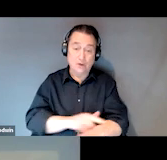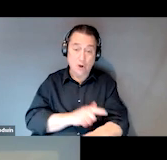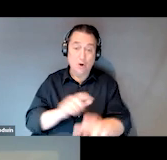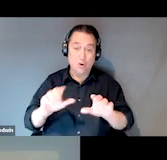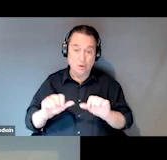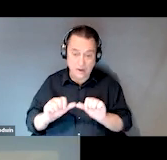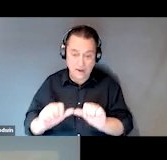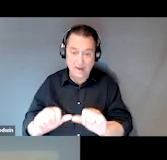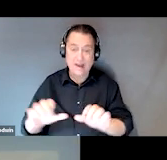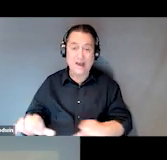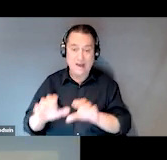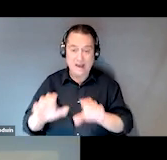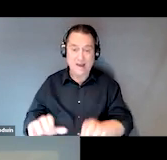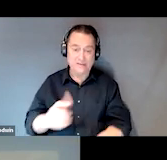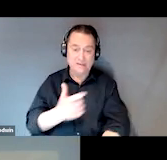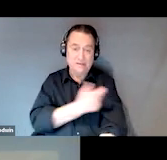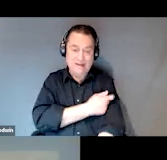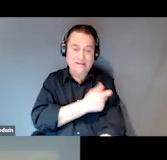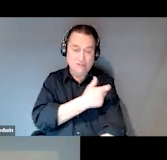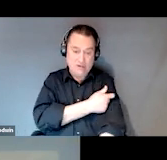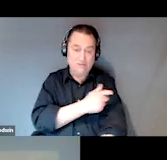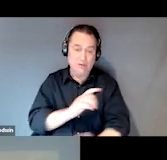to become medication compliant and the SOAR case,